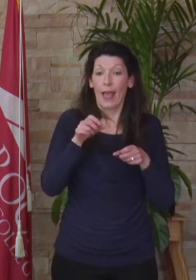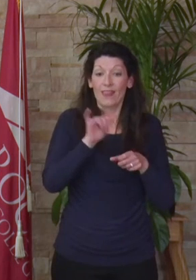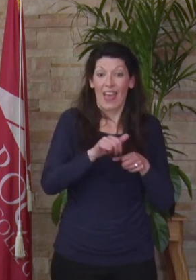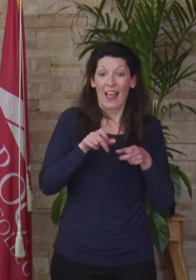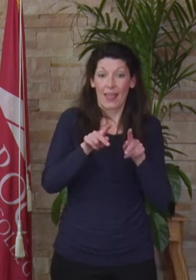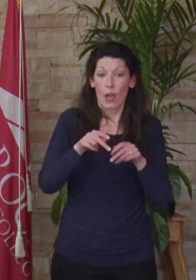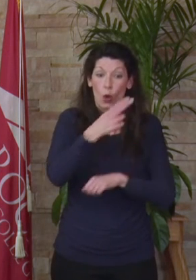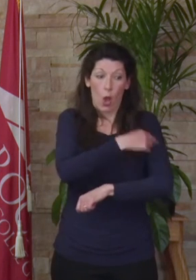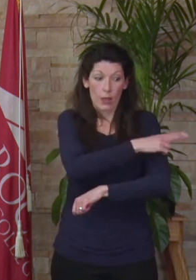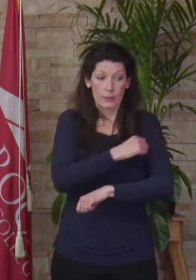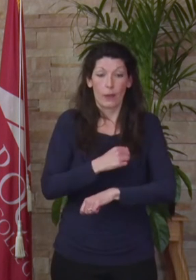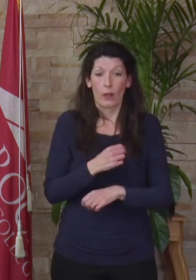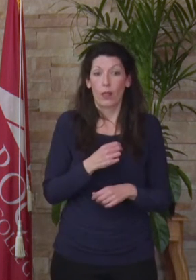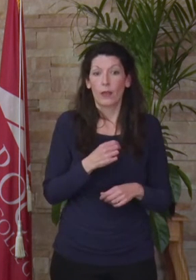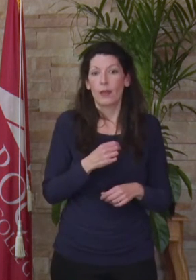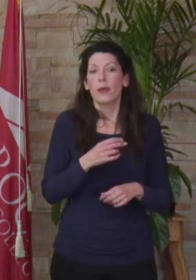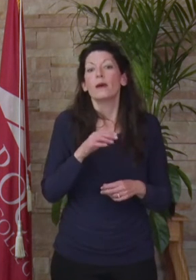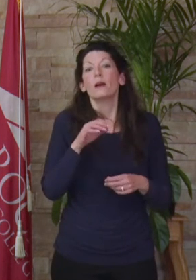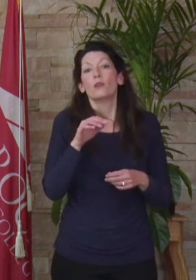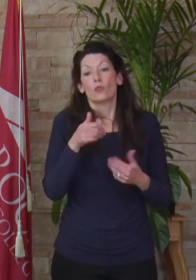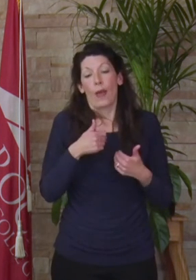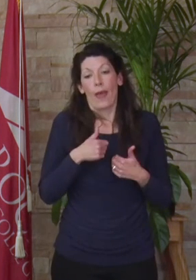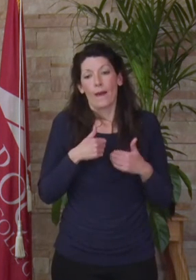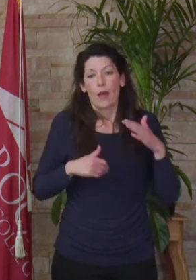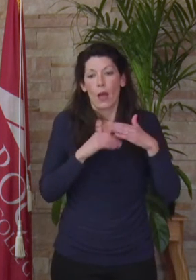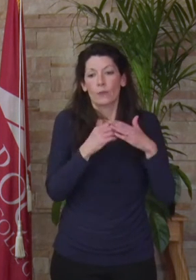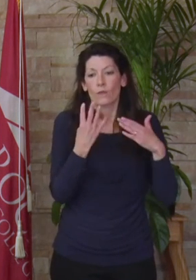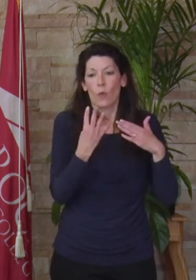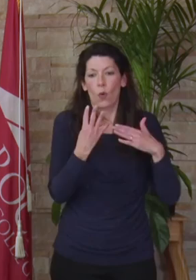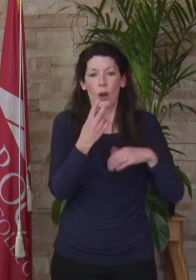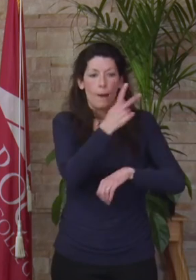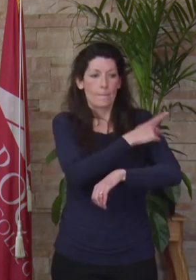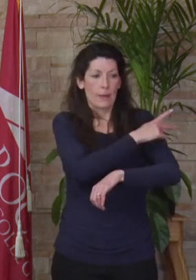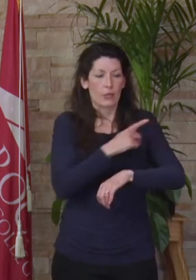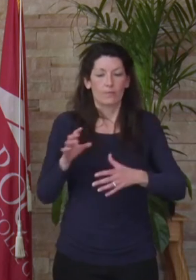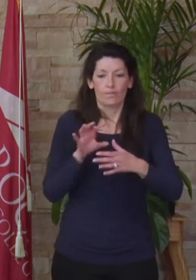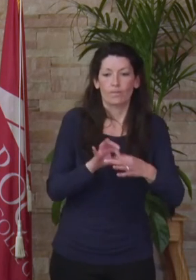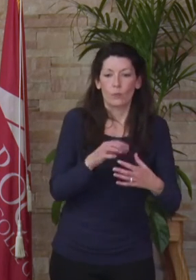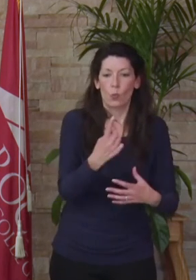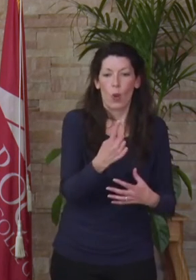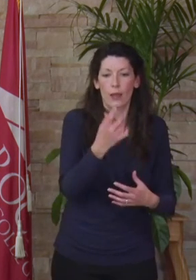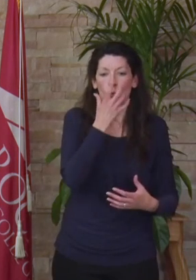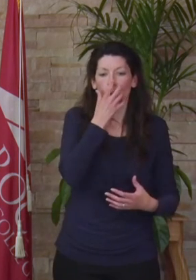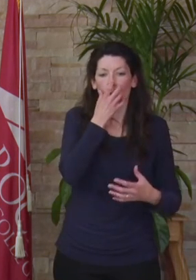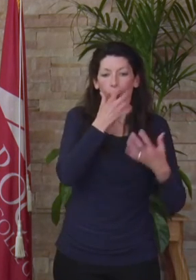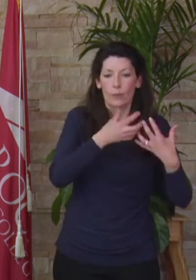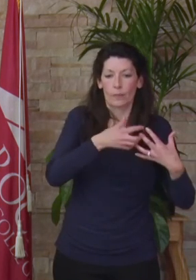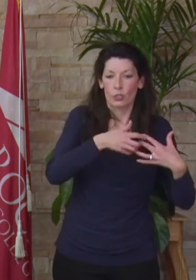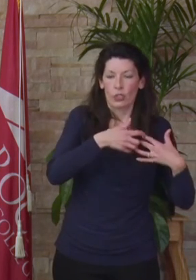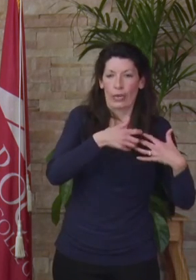of Colorado's premier hospitals to have up to four patients on one ventilator in the summer of 2020.